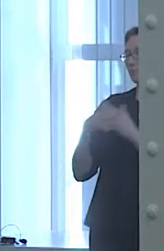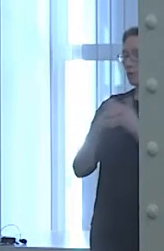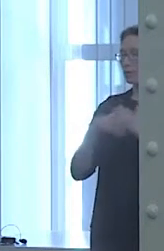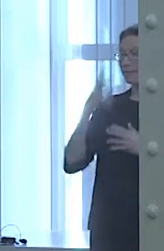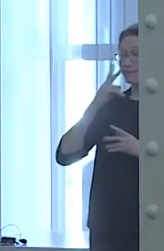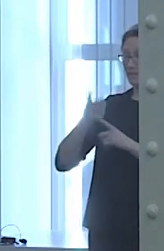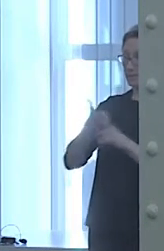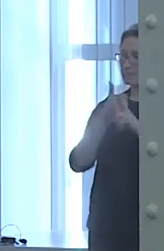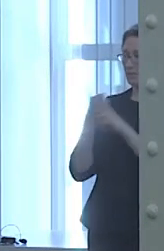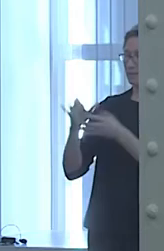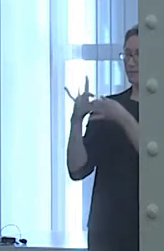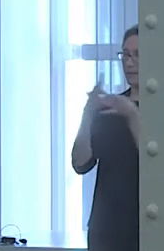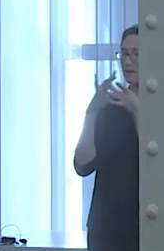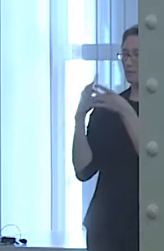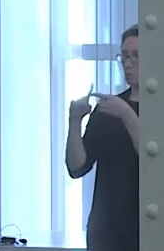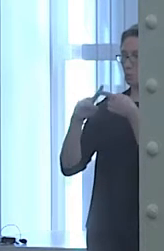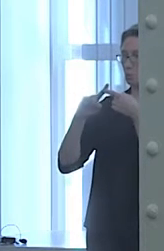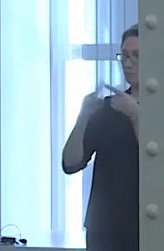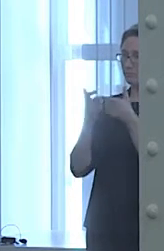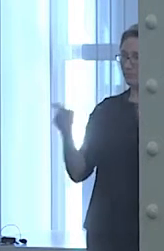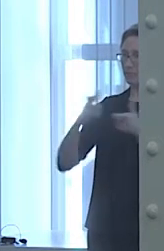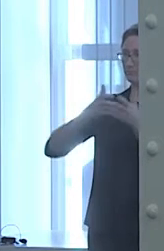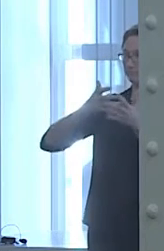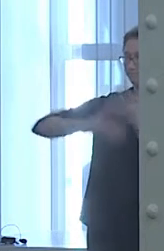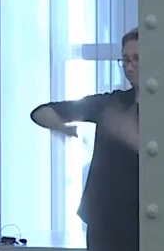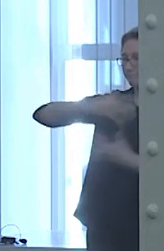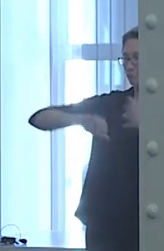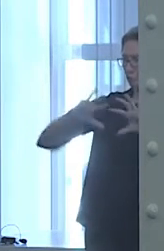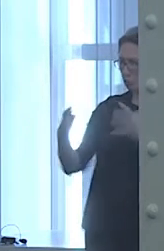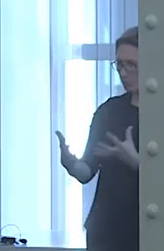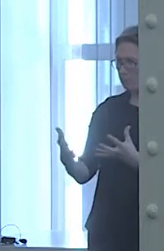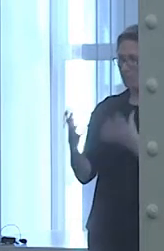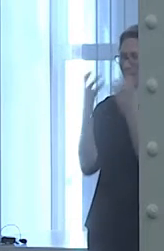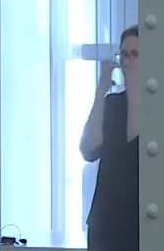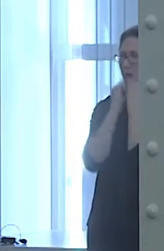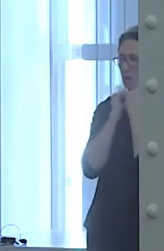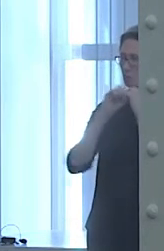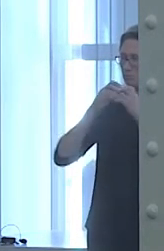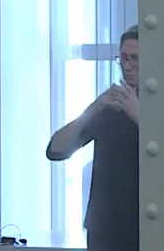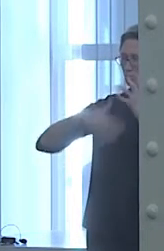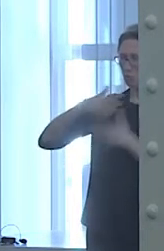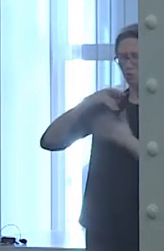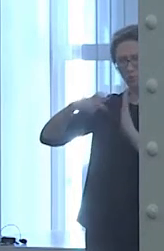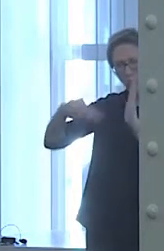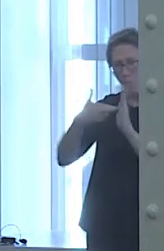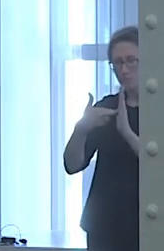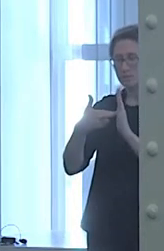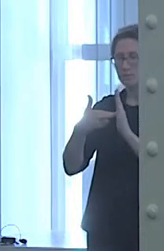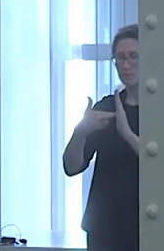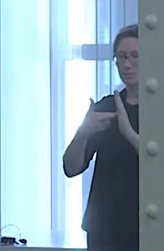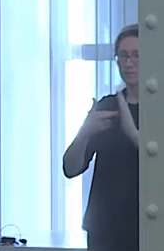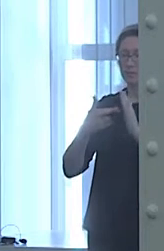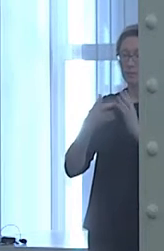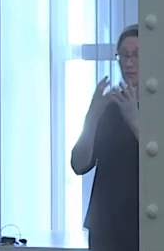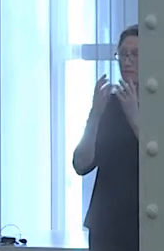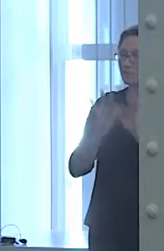to a larger social group, greatly valuing their social roles such as being a good daughter or being a good aunt.